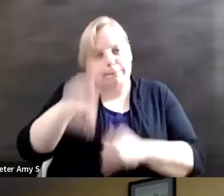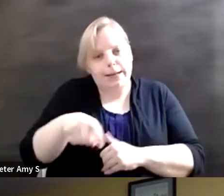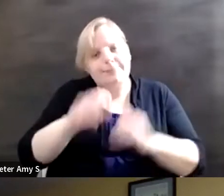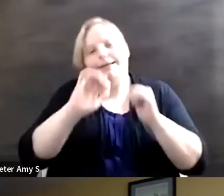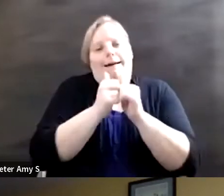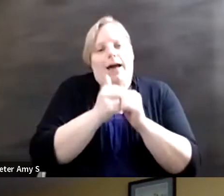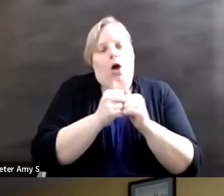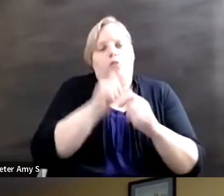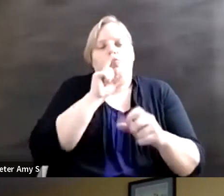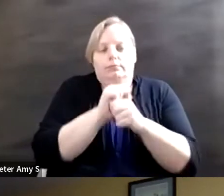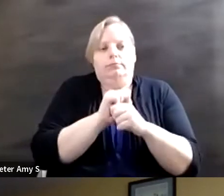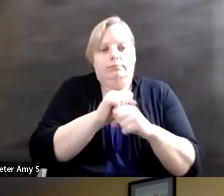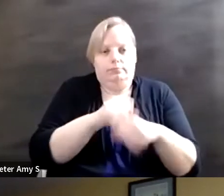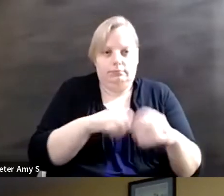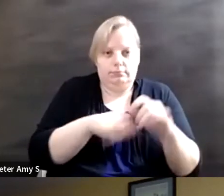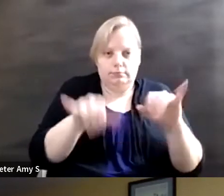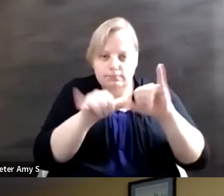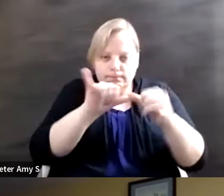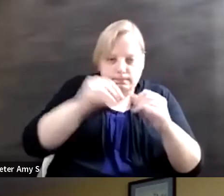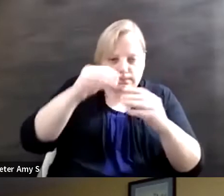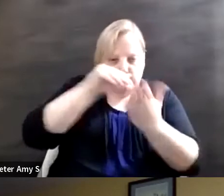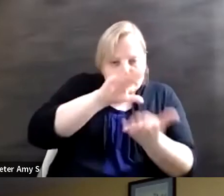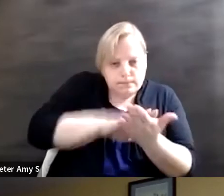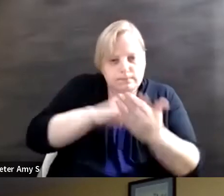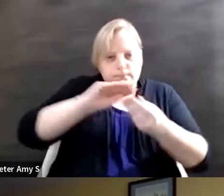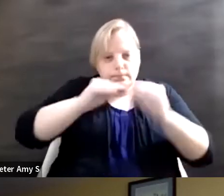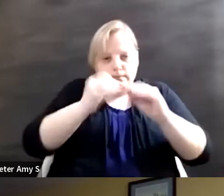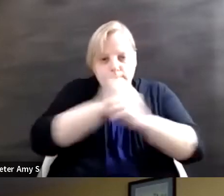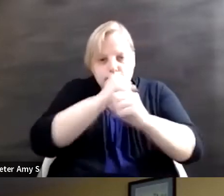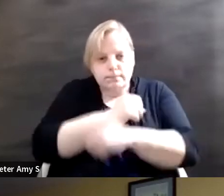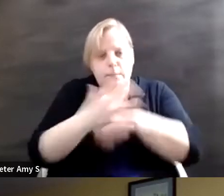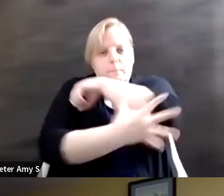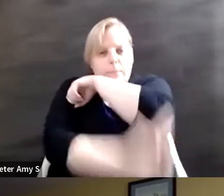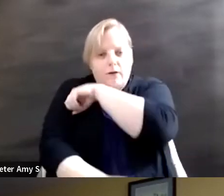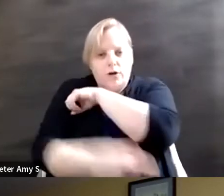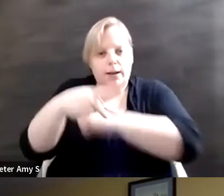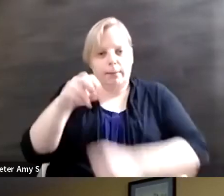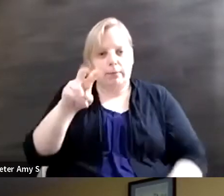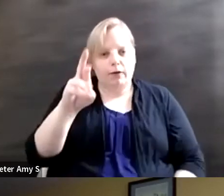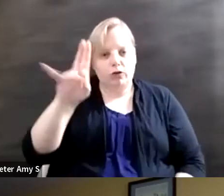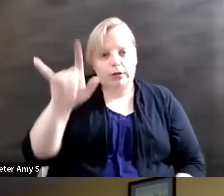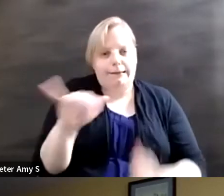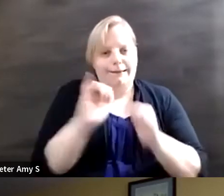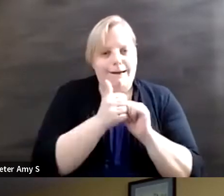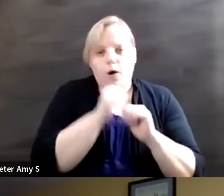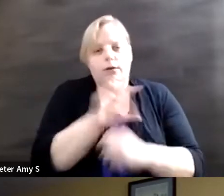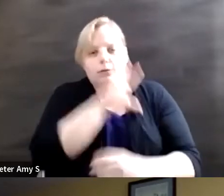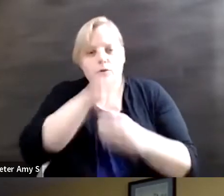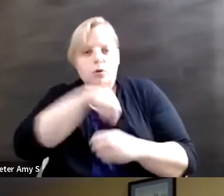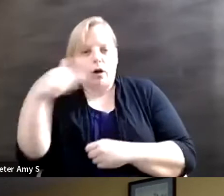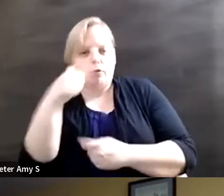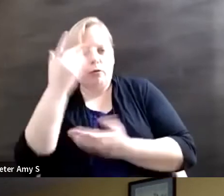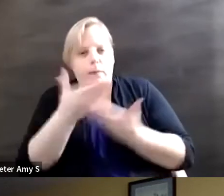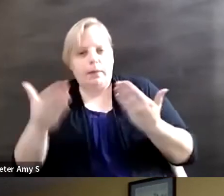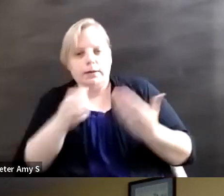poverty and how to include other dimensions that are not considered consistently in all countries.